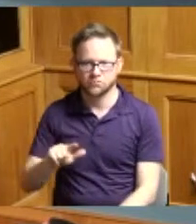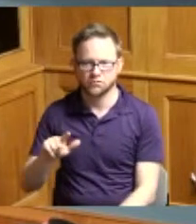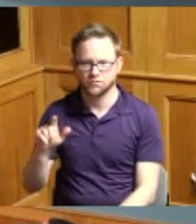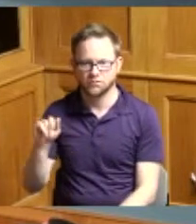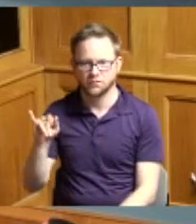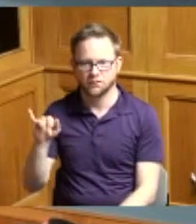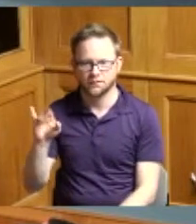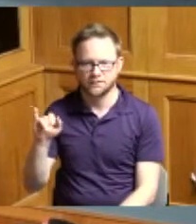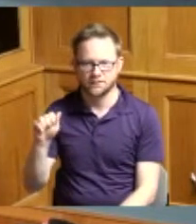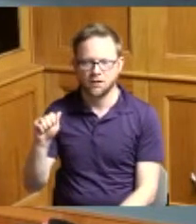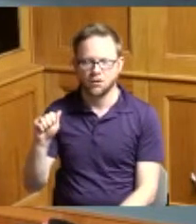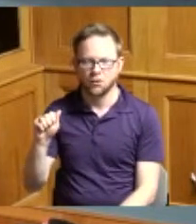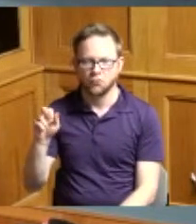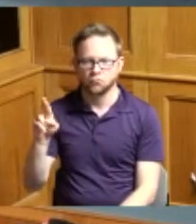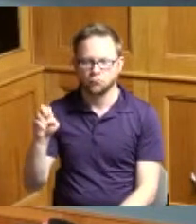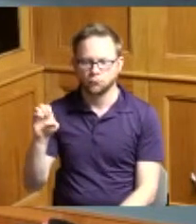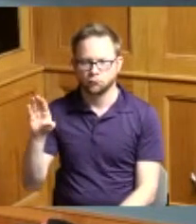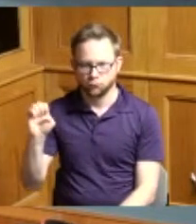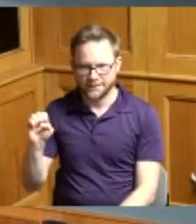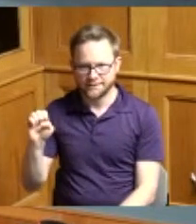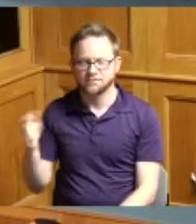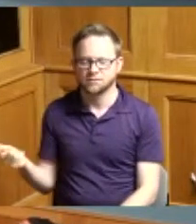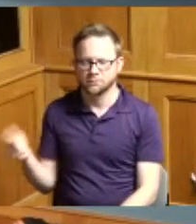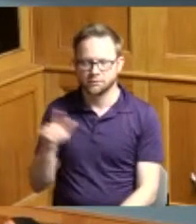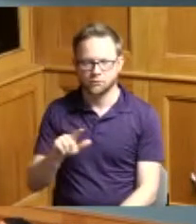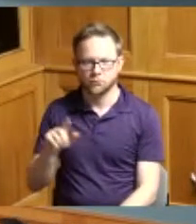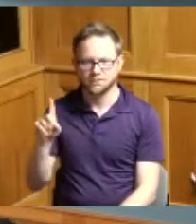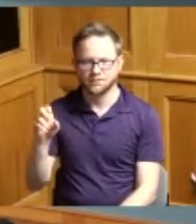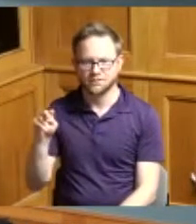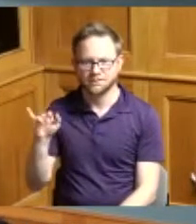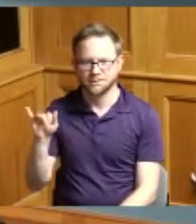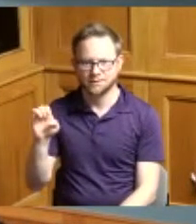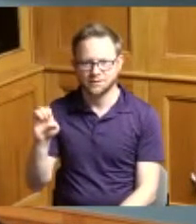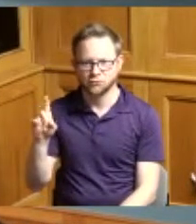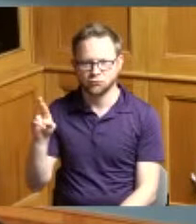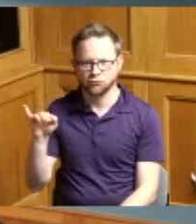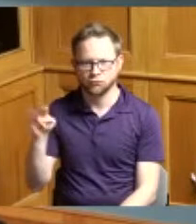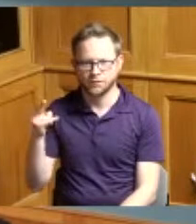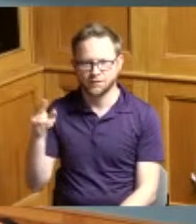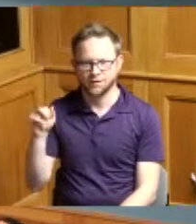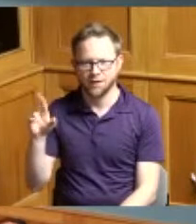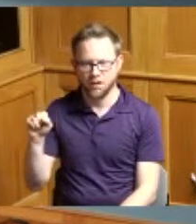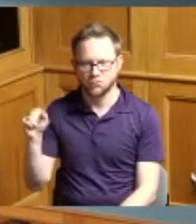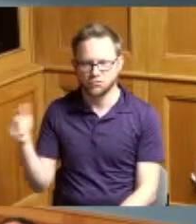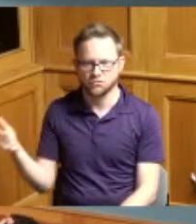good afternoon I'm County Commissioner Denise Driehaus Jeff Aluotto County Administrator